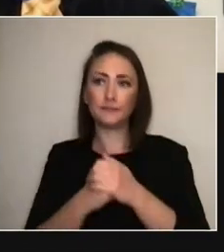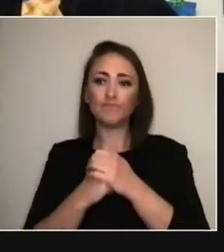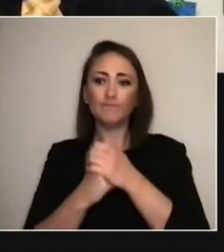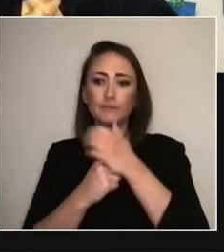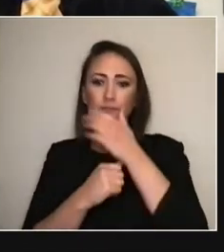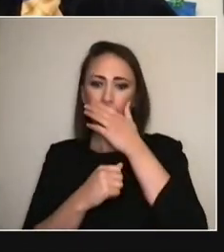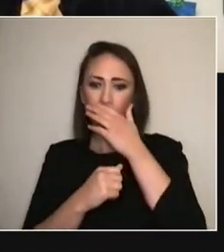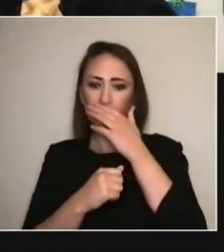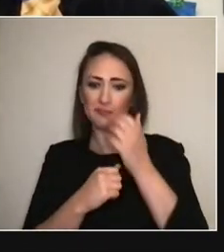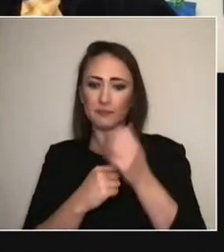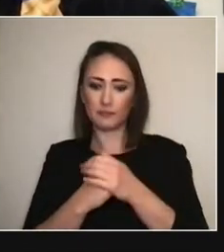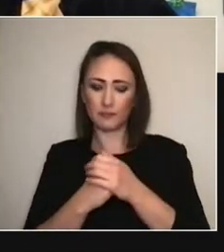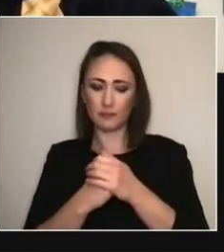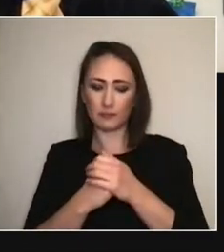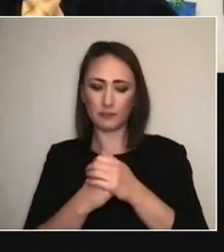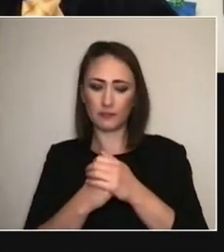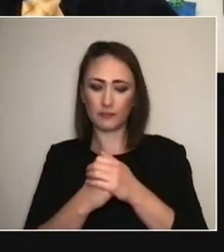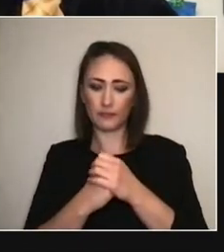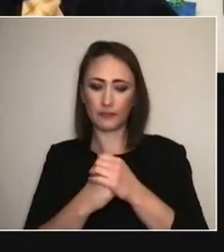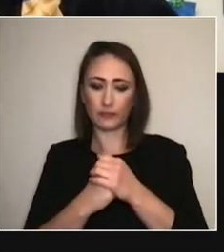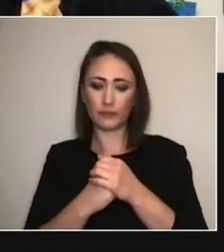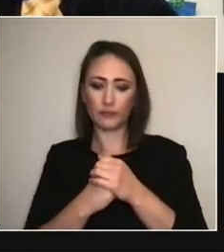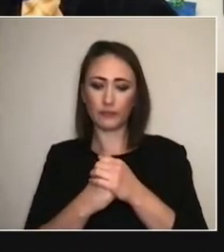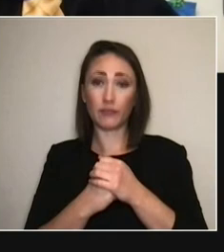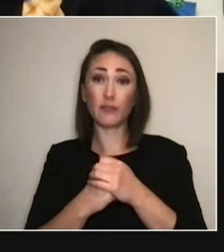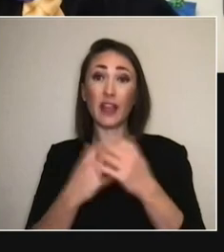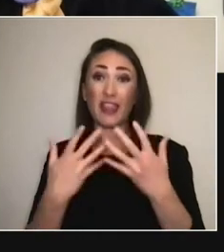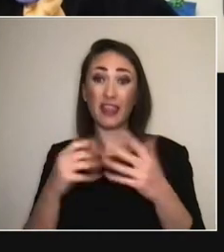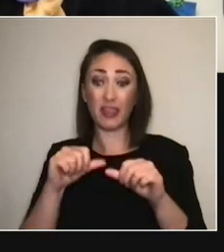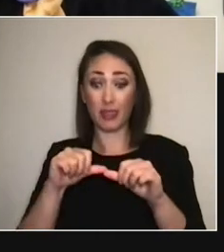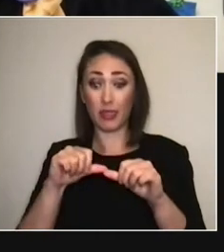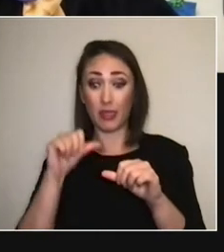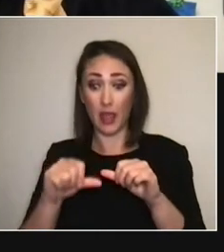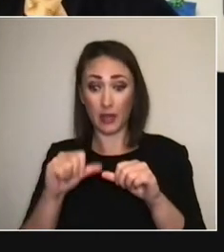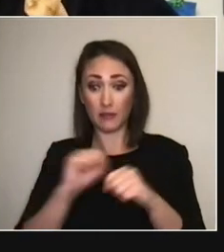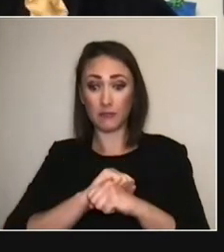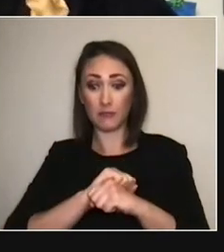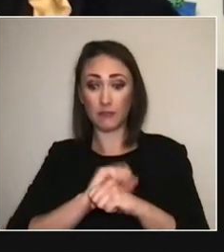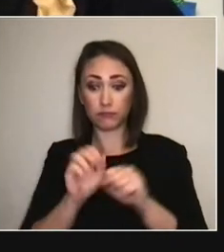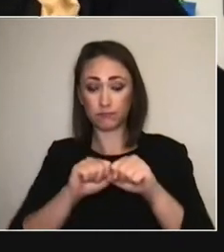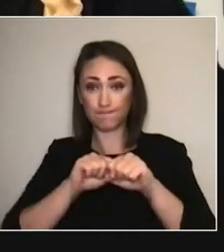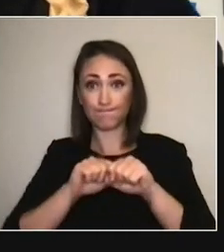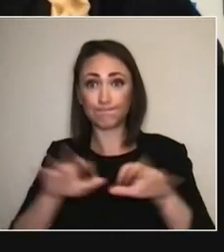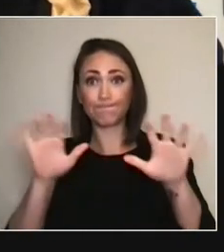and they've adapted a kind of precarity into their model